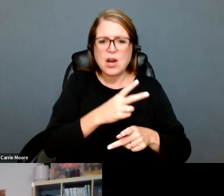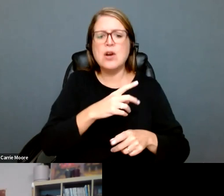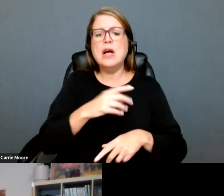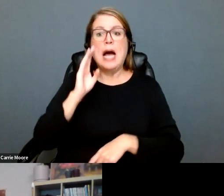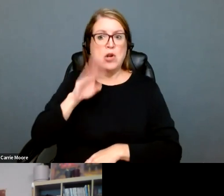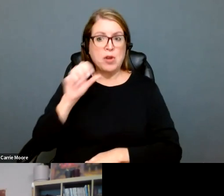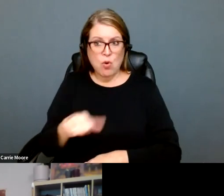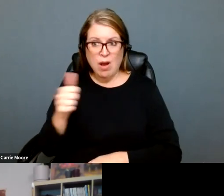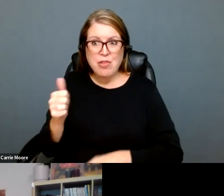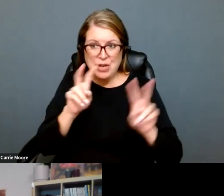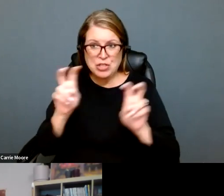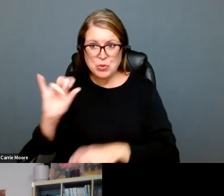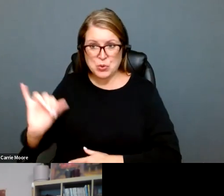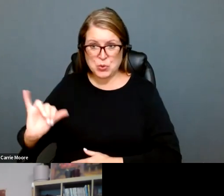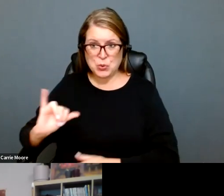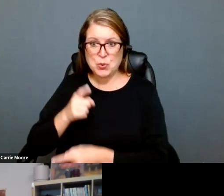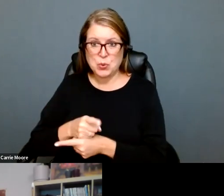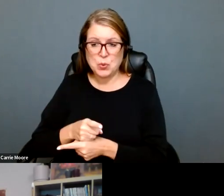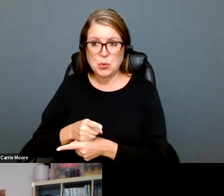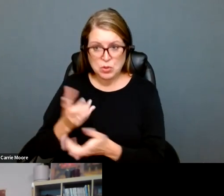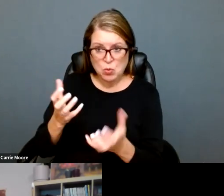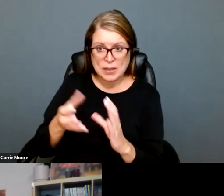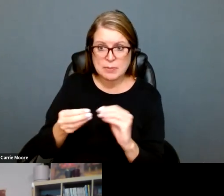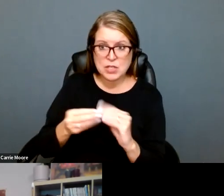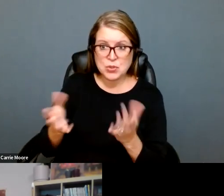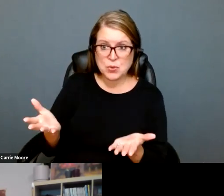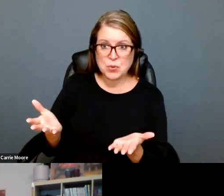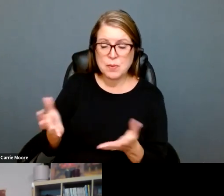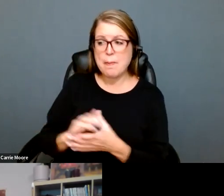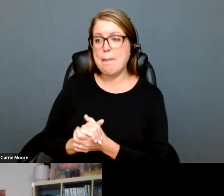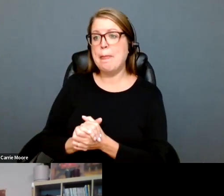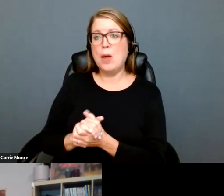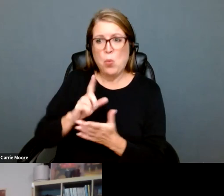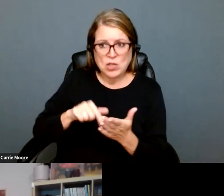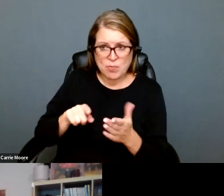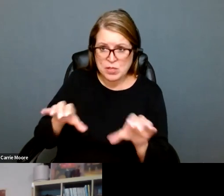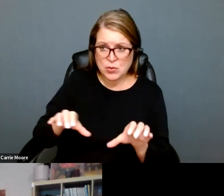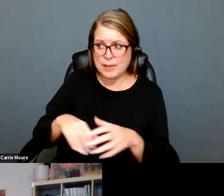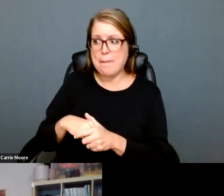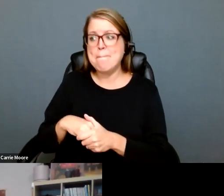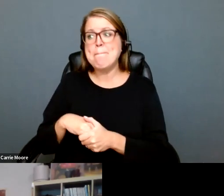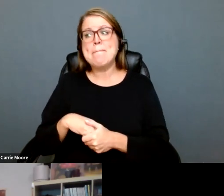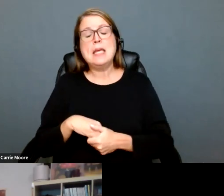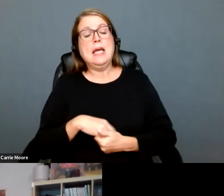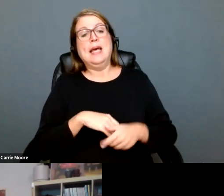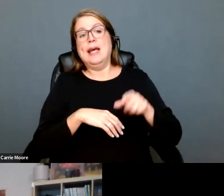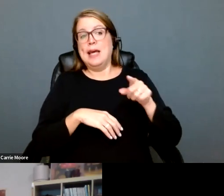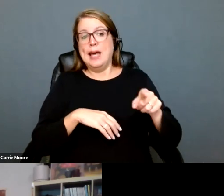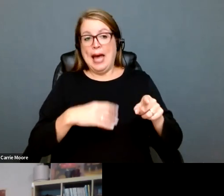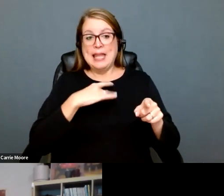of Idaho and its community is doing? Yeah, we're not taking this lying down.